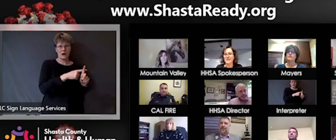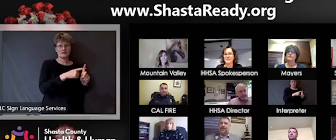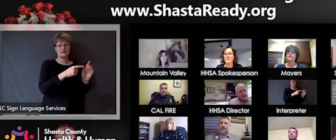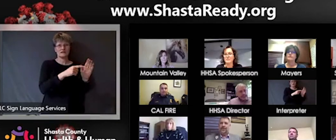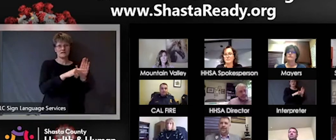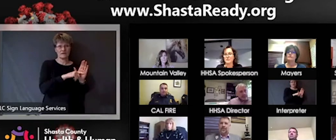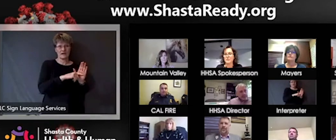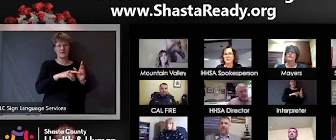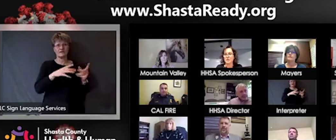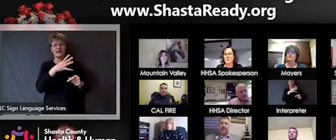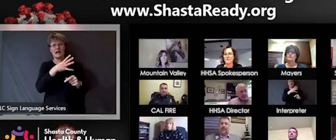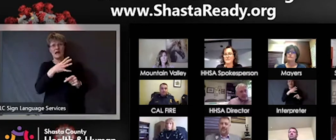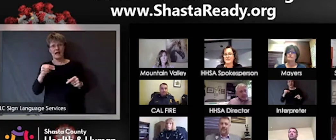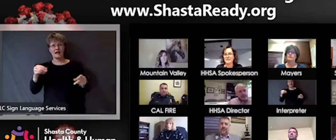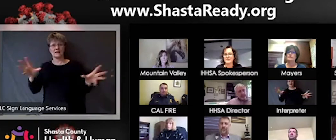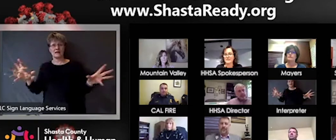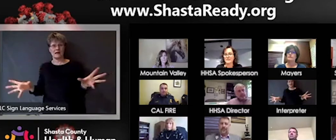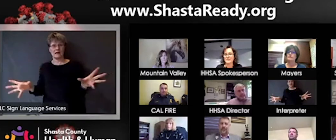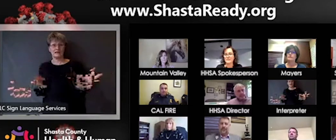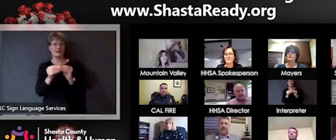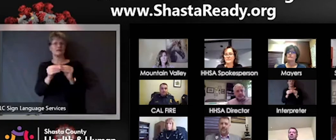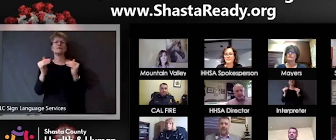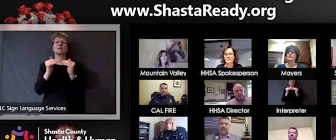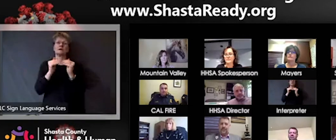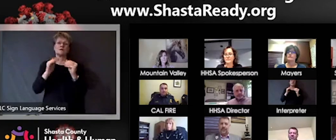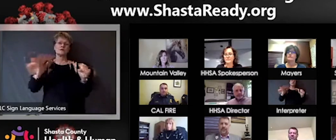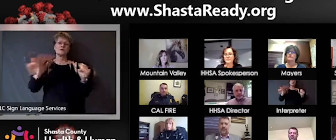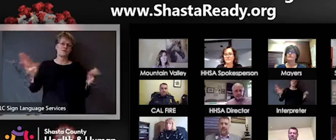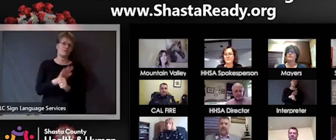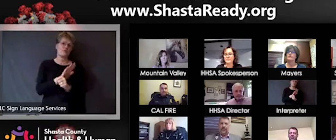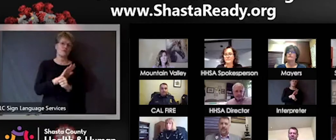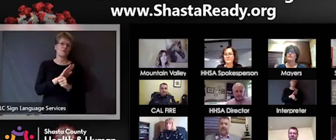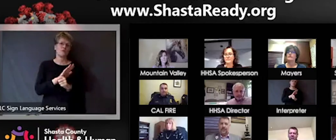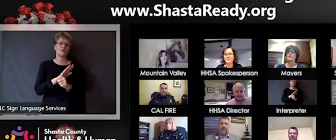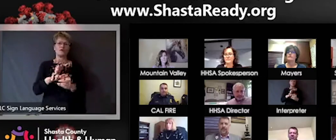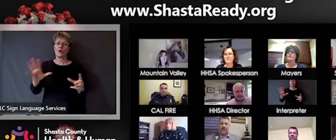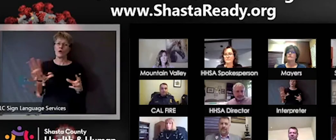number of negatives equals the total number of tests. Okay you just don't overtly